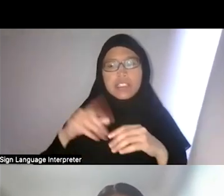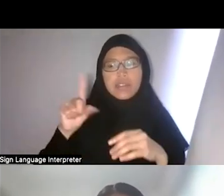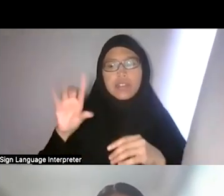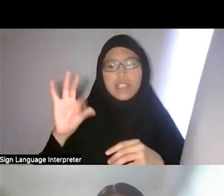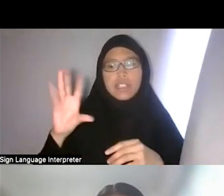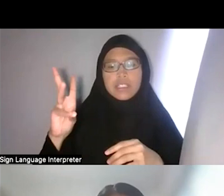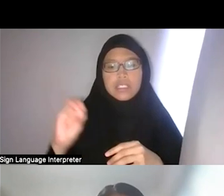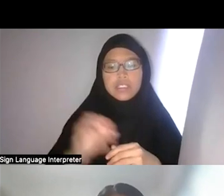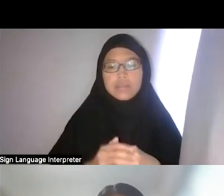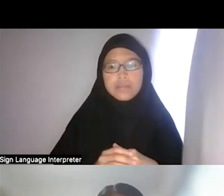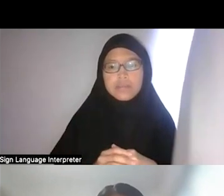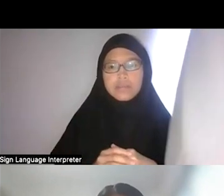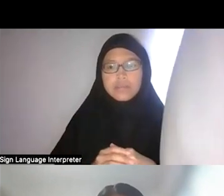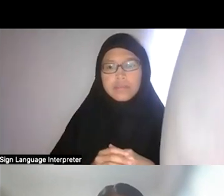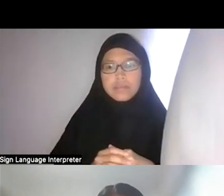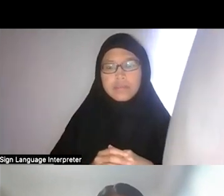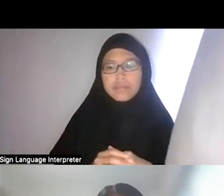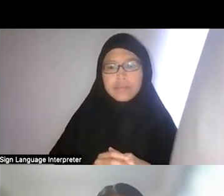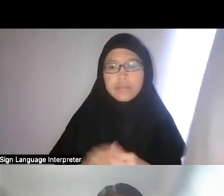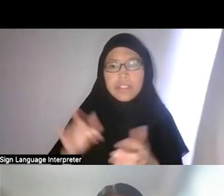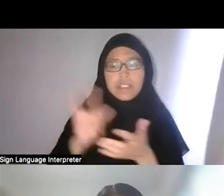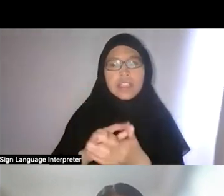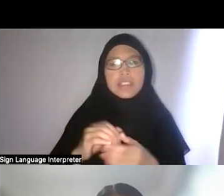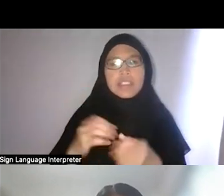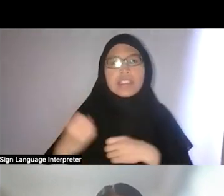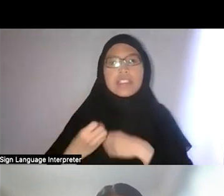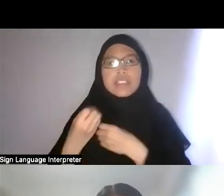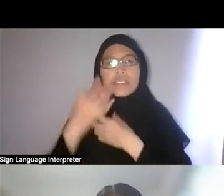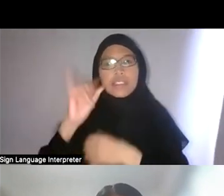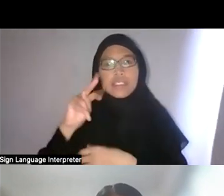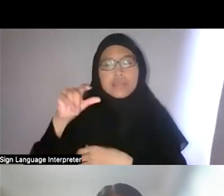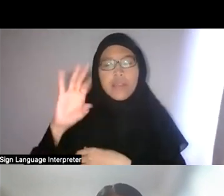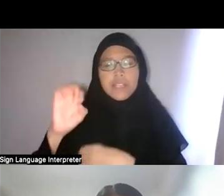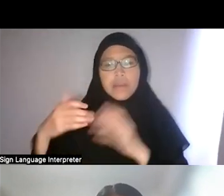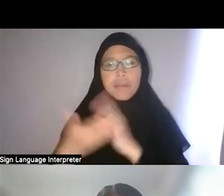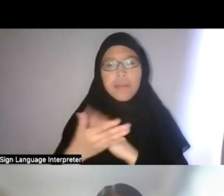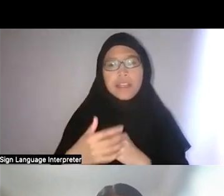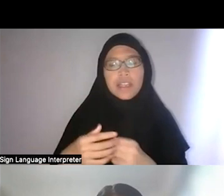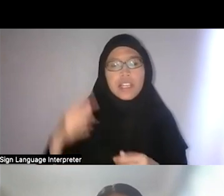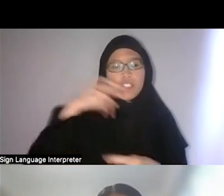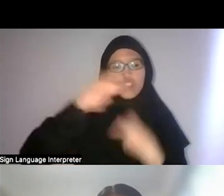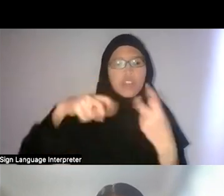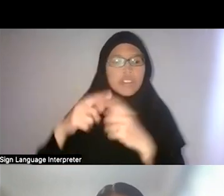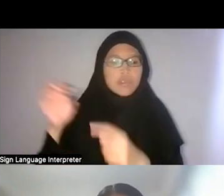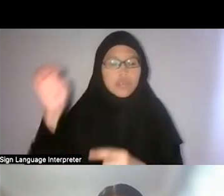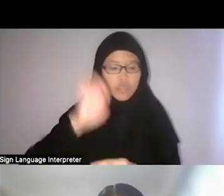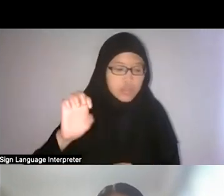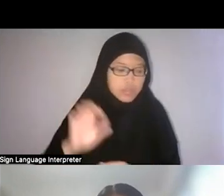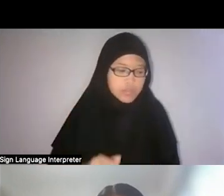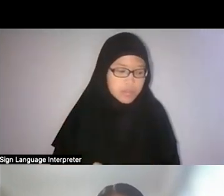that was kind of… that was also inspired by his, I believe, travels to Europe when he was travelling.